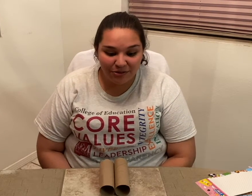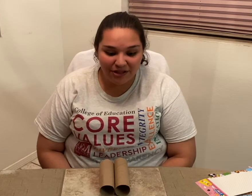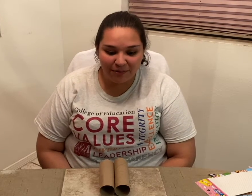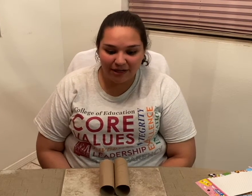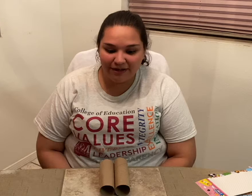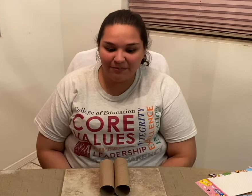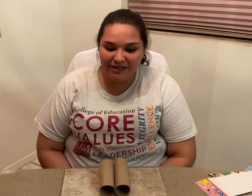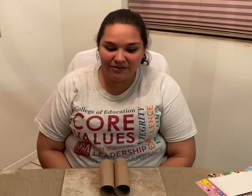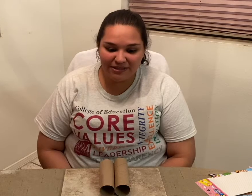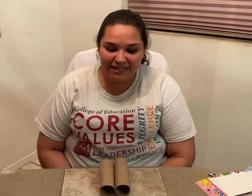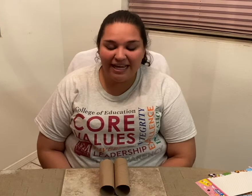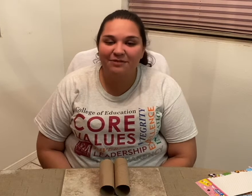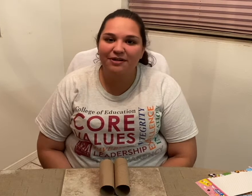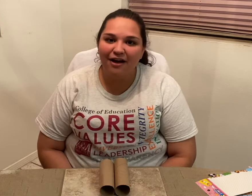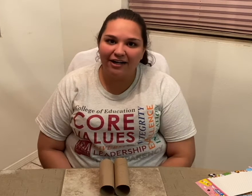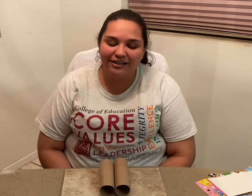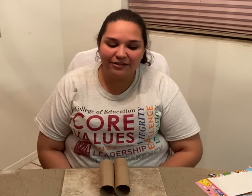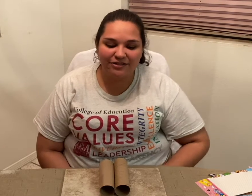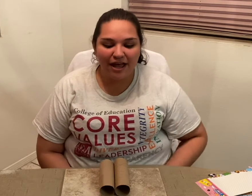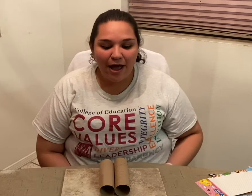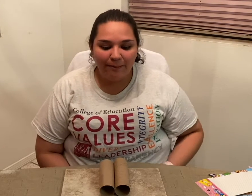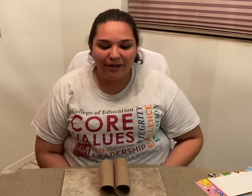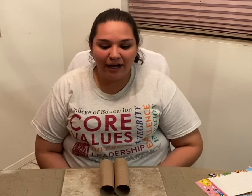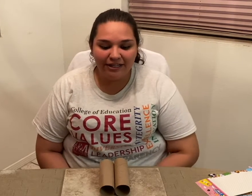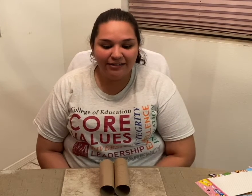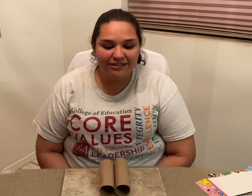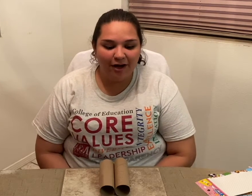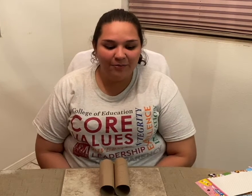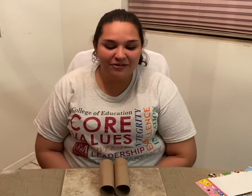that we're going to be using is binoculars! Binoculars help you see